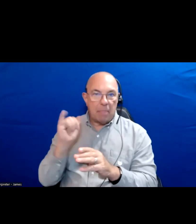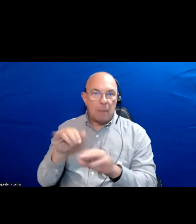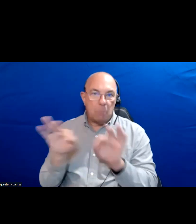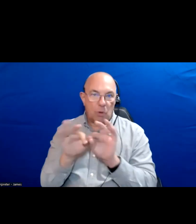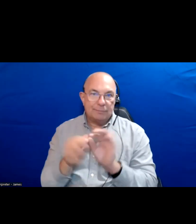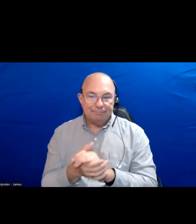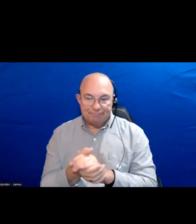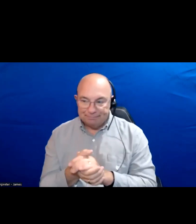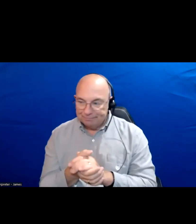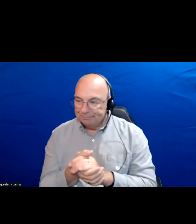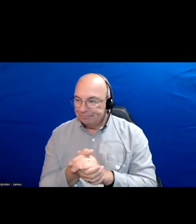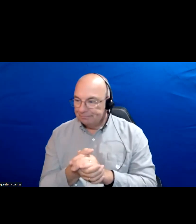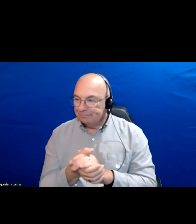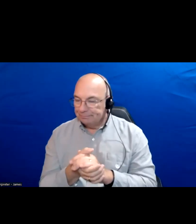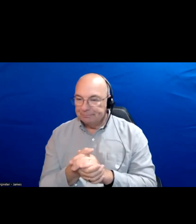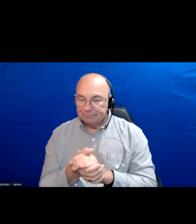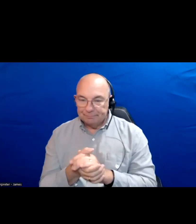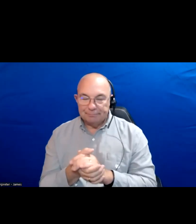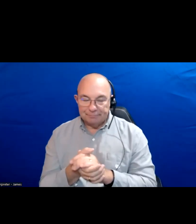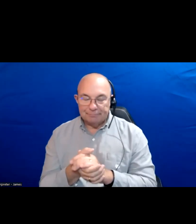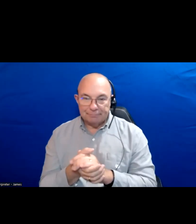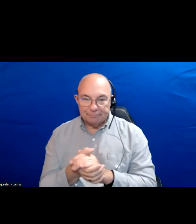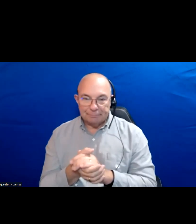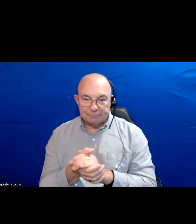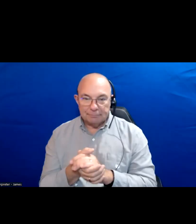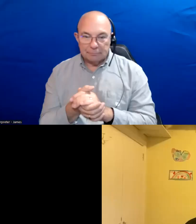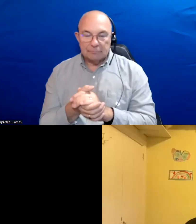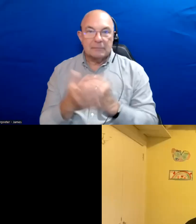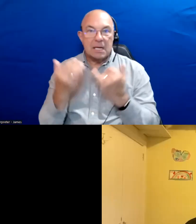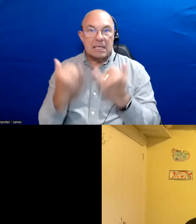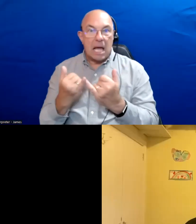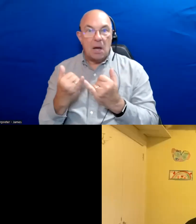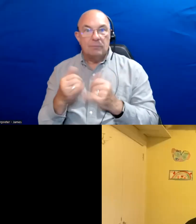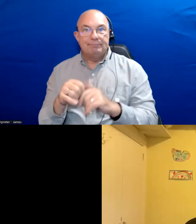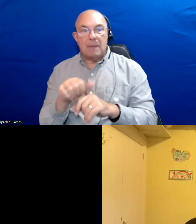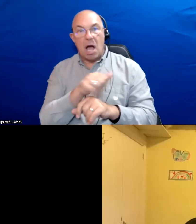As you are talking about having a racialized mayor you would think in a city